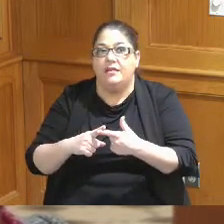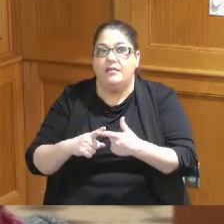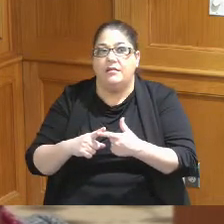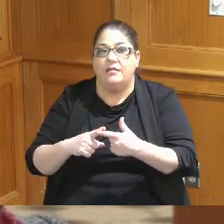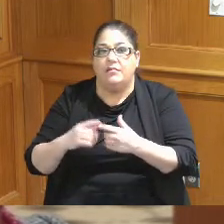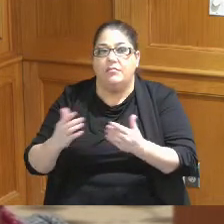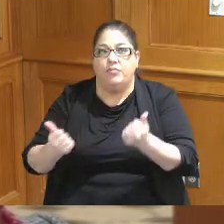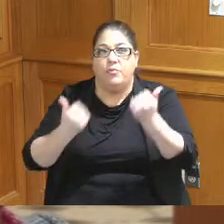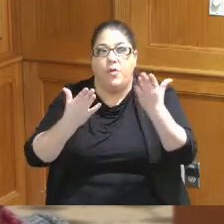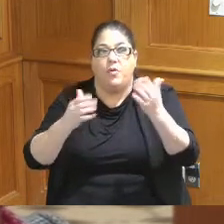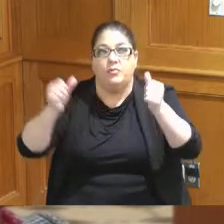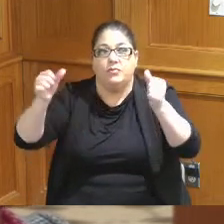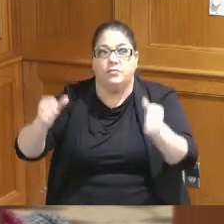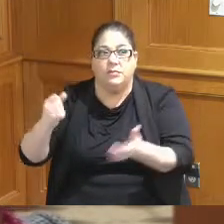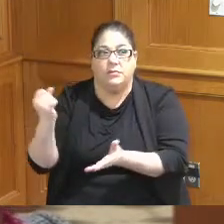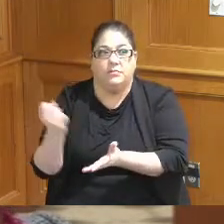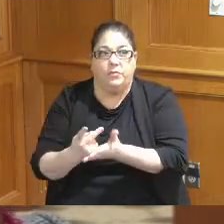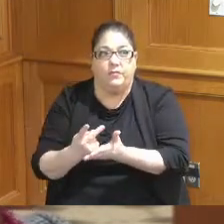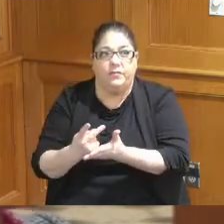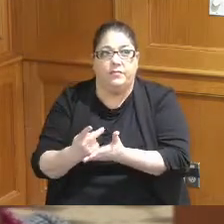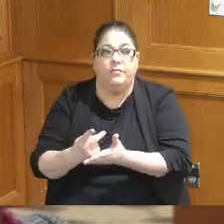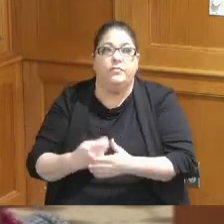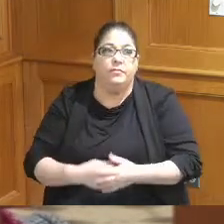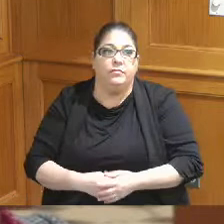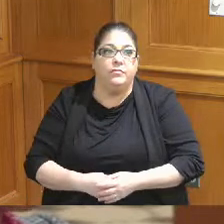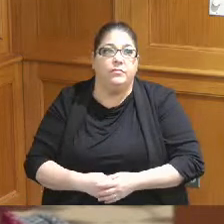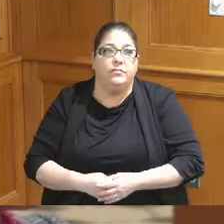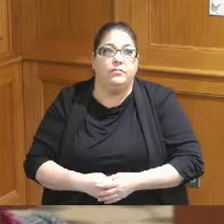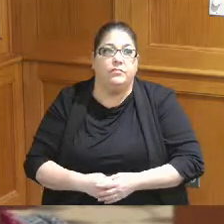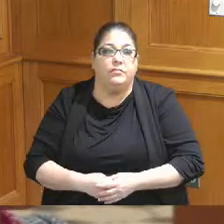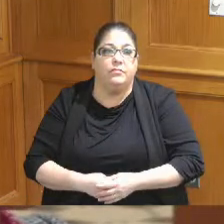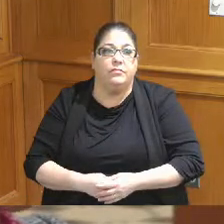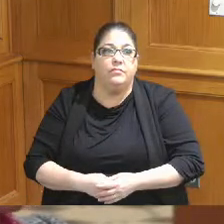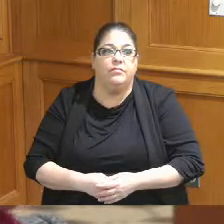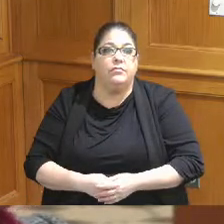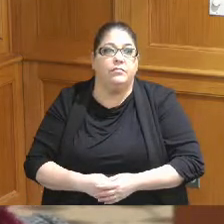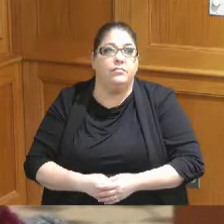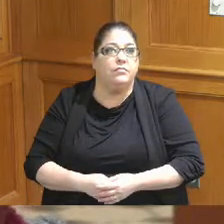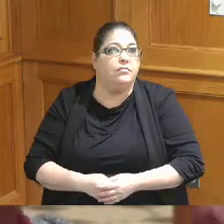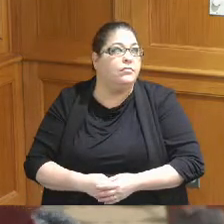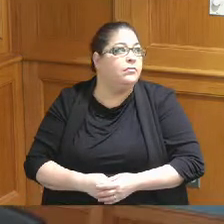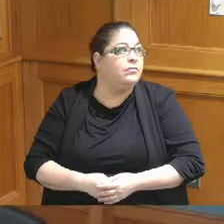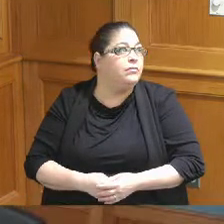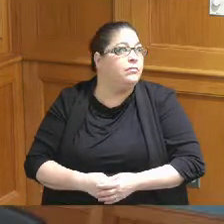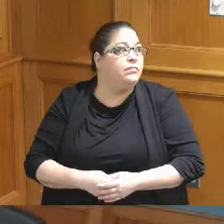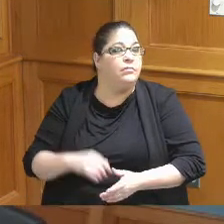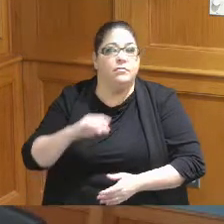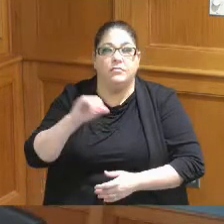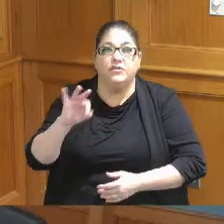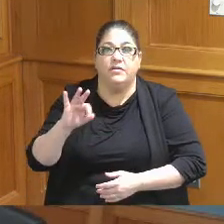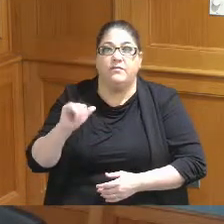but it would be done at the at this level yeah so my understanding is and again I think there's